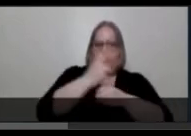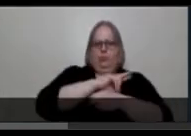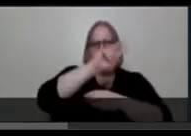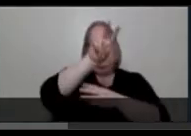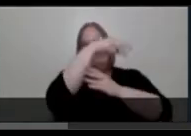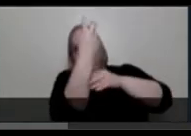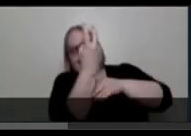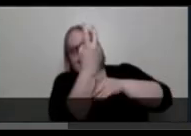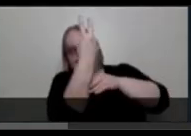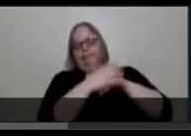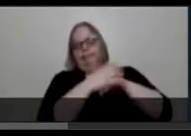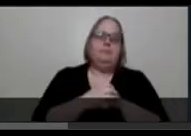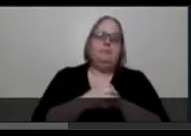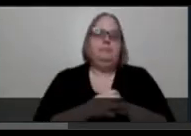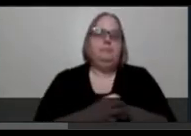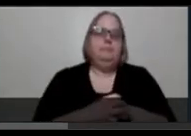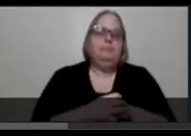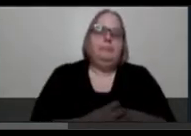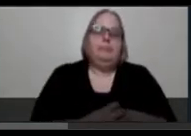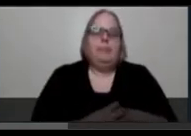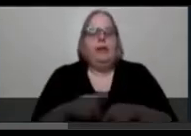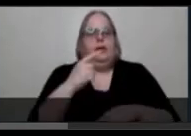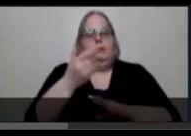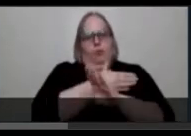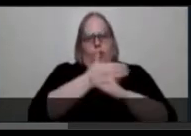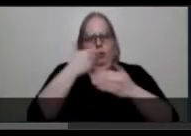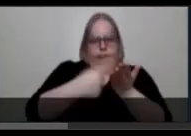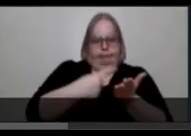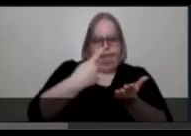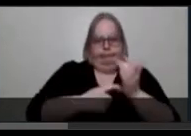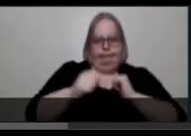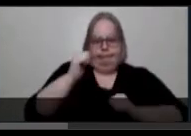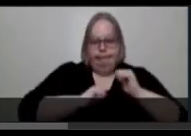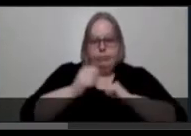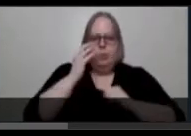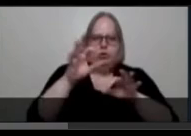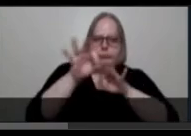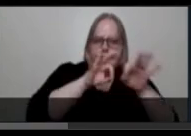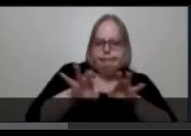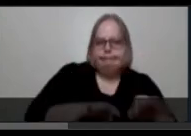Before I discuss the production, I would like to go over what Sins Invalid is and what they do.